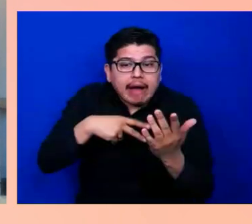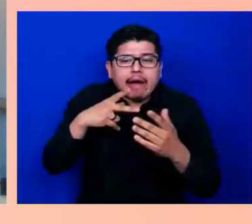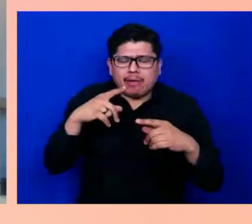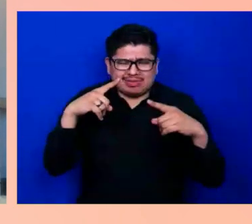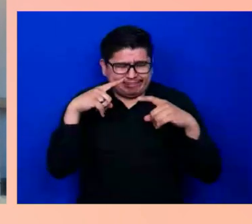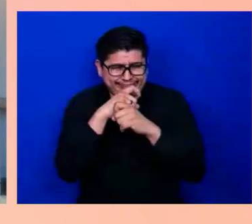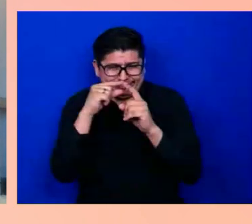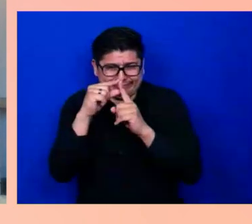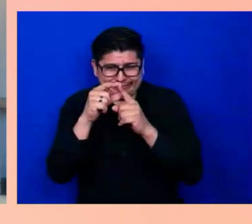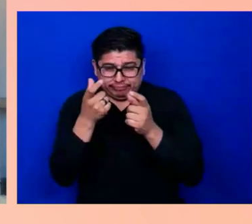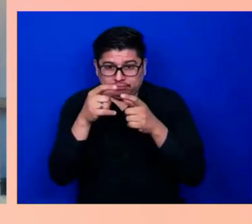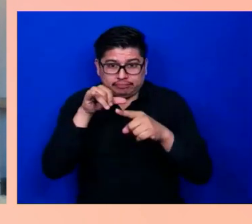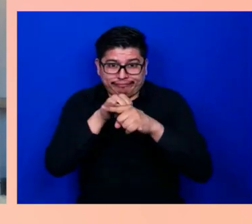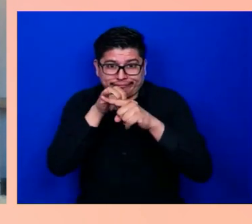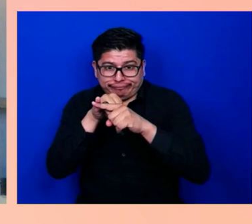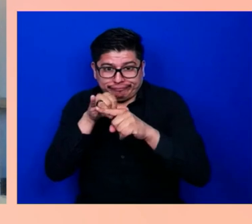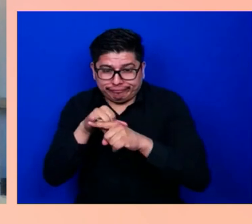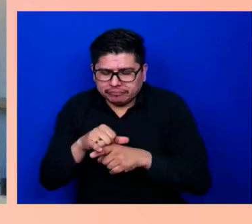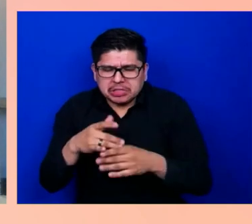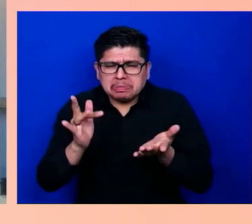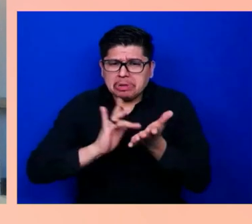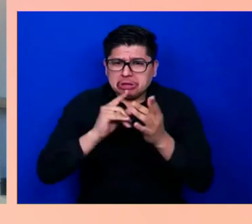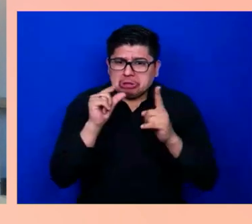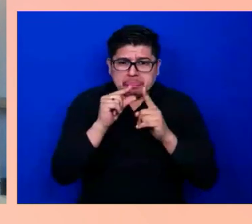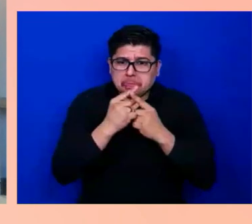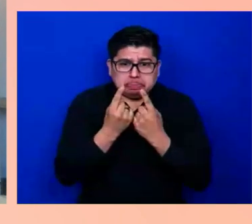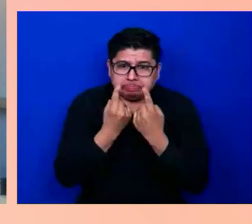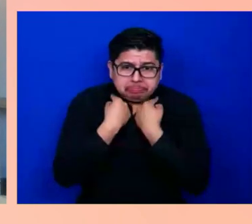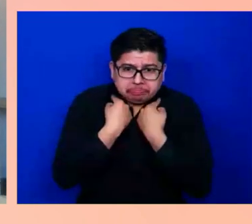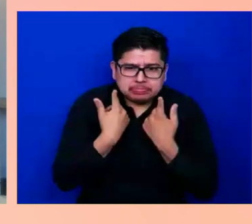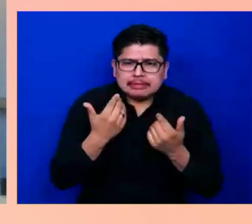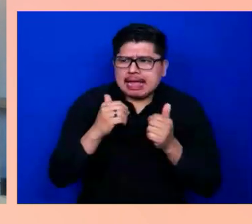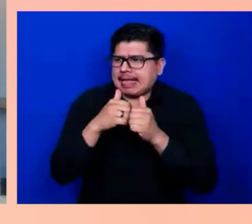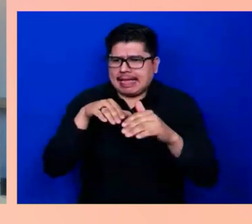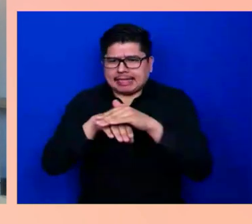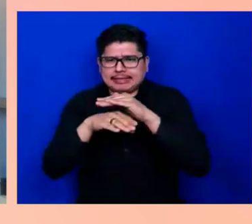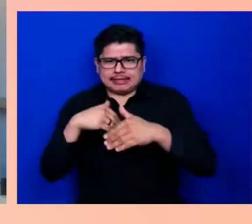able to better access our products and take better care of their health.